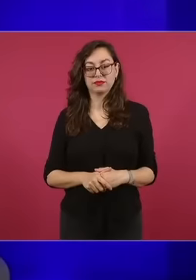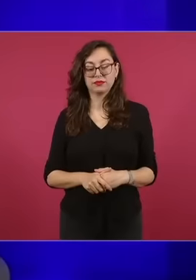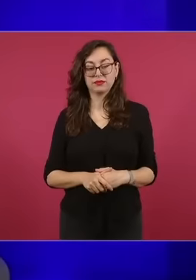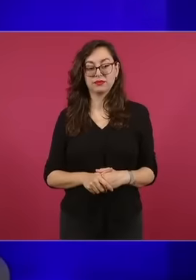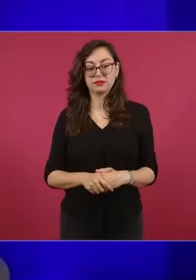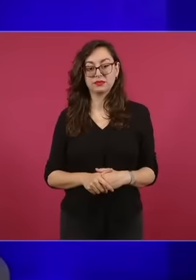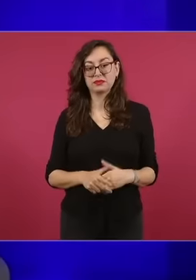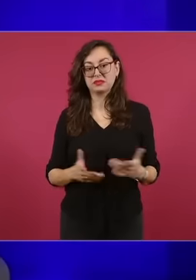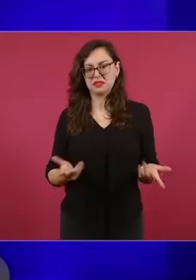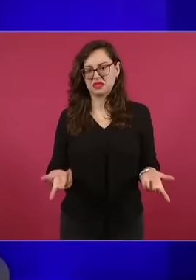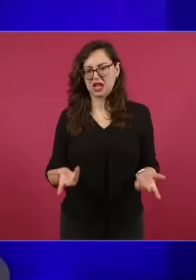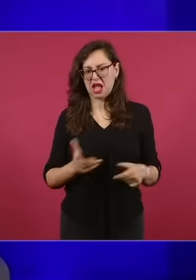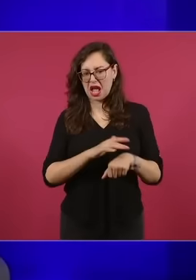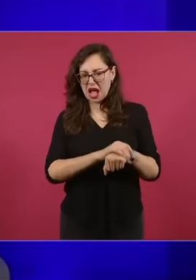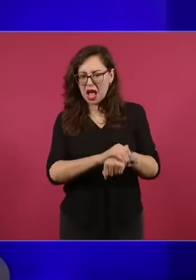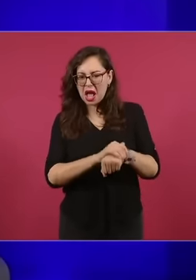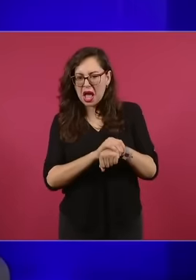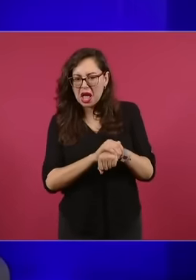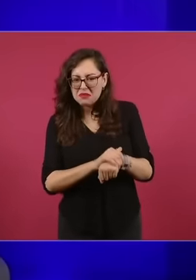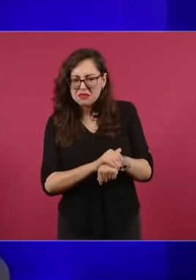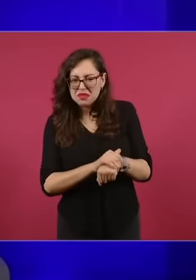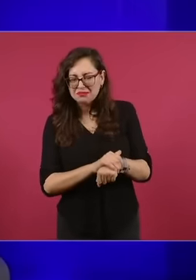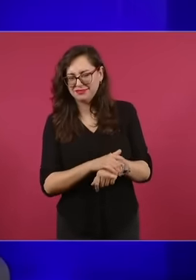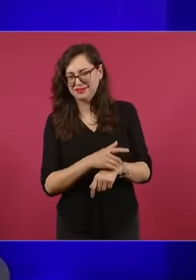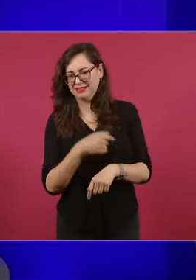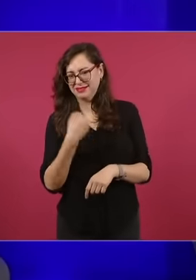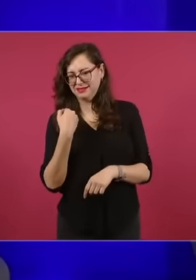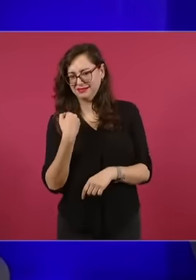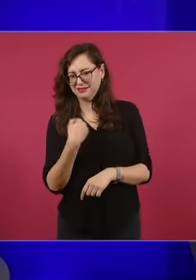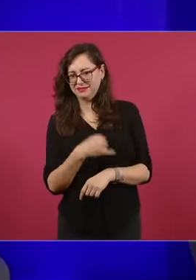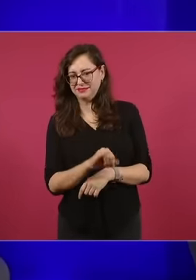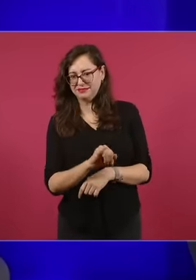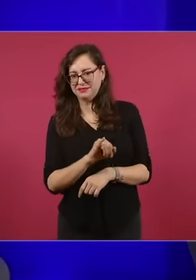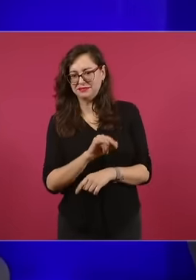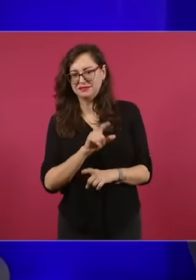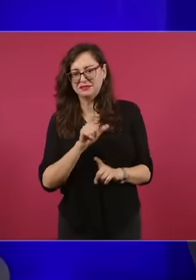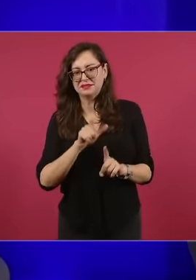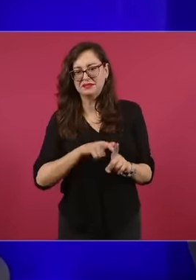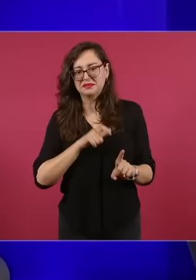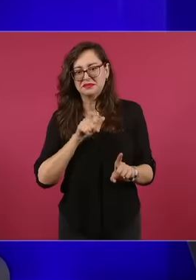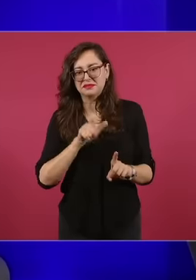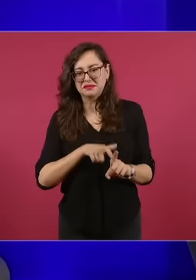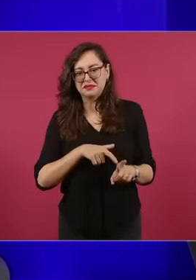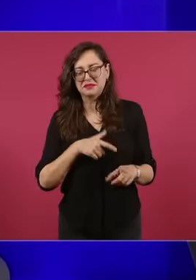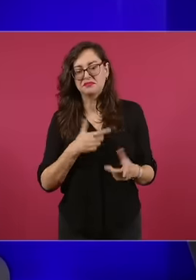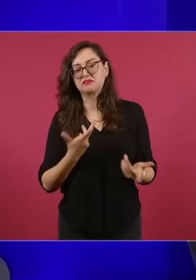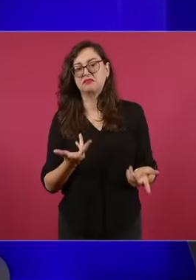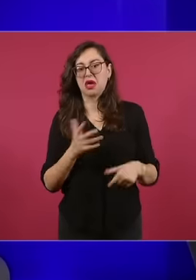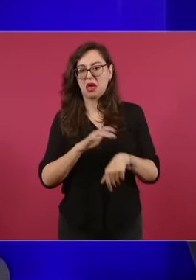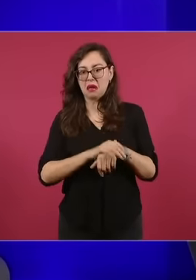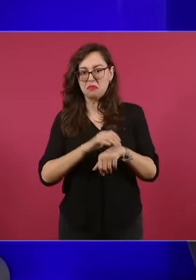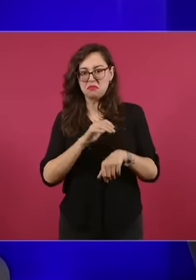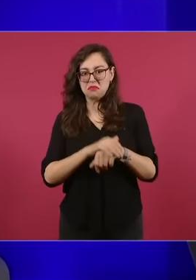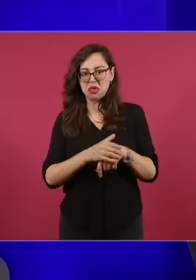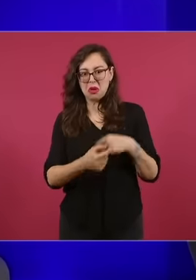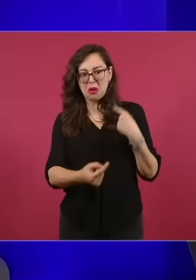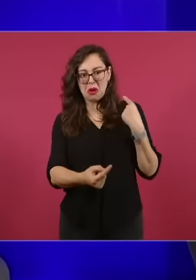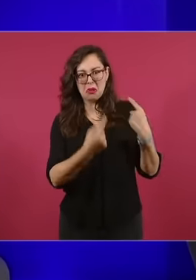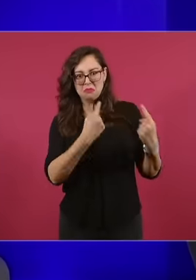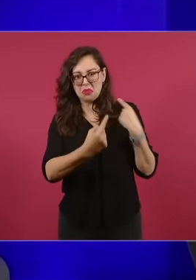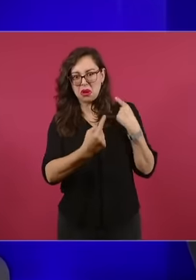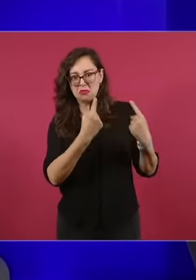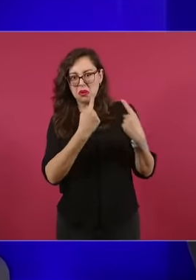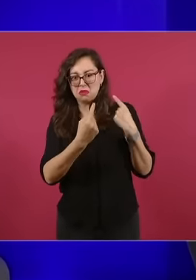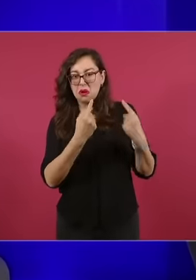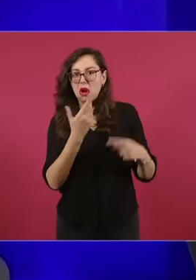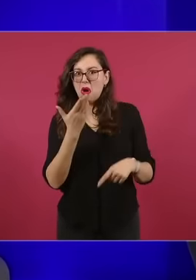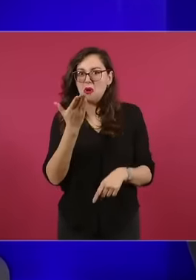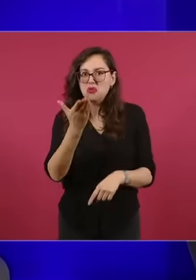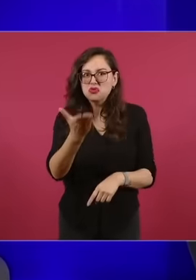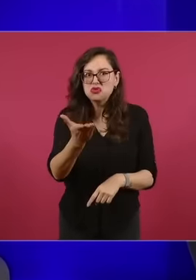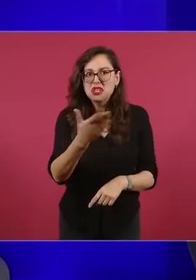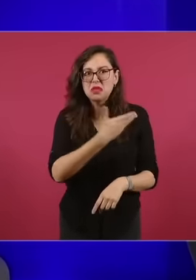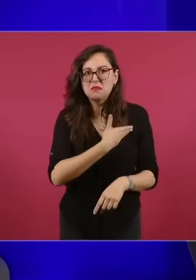about my friend Ciro because well a friend is insulted like you have insulted me For 6